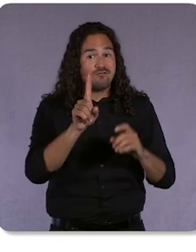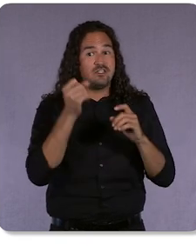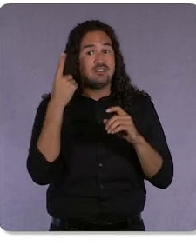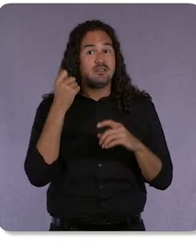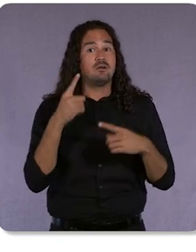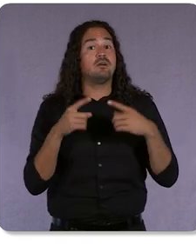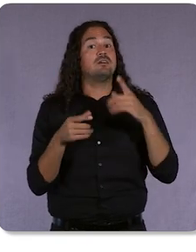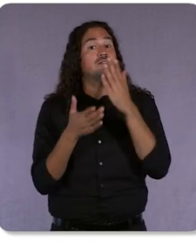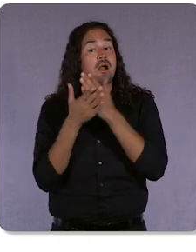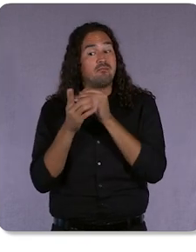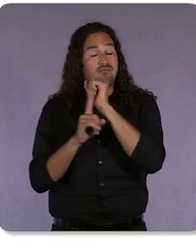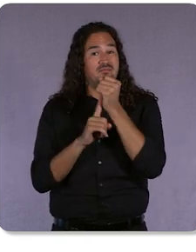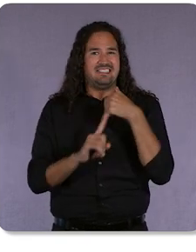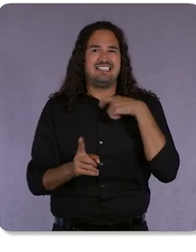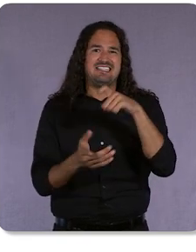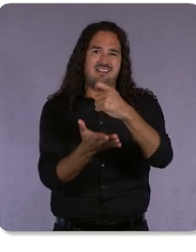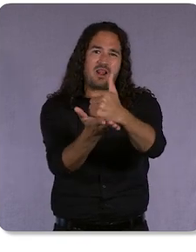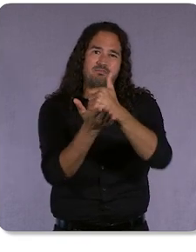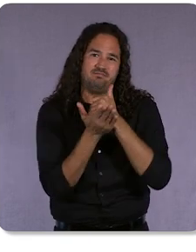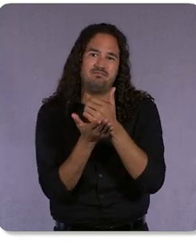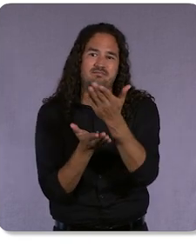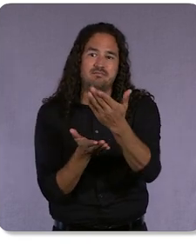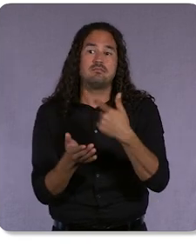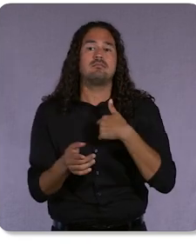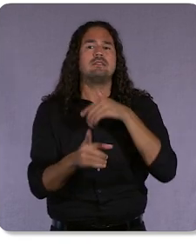When we ask you to do something, we’ll make it as straightforward as possible to implement.